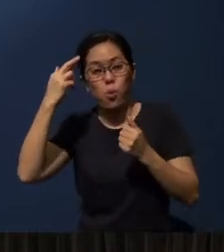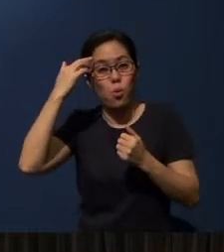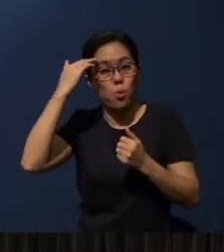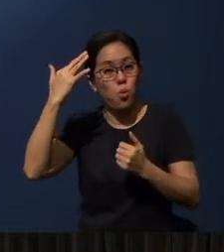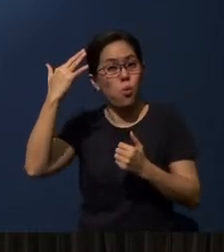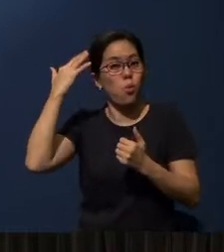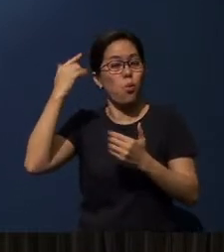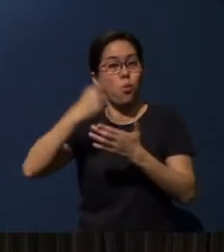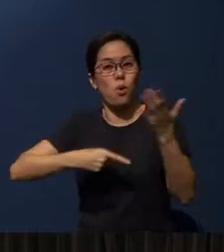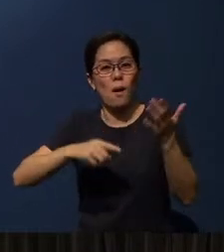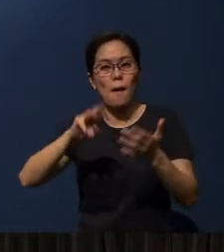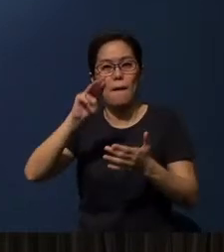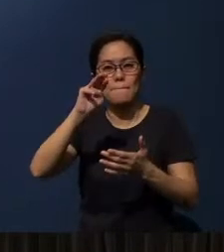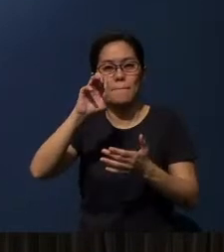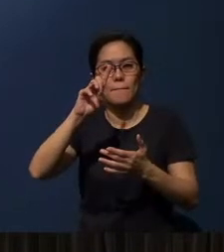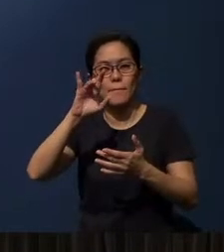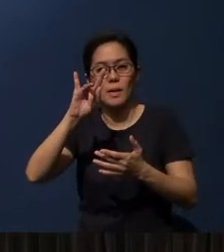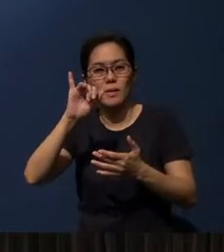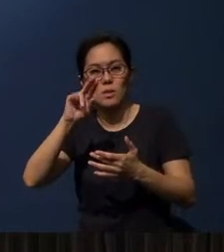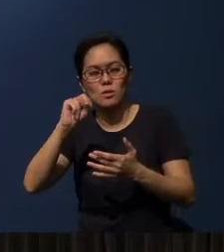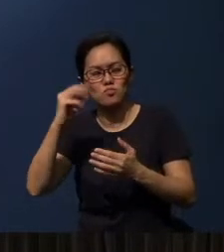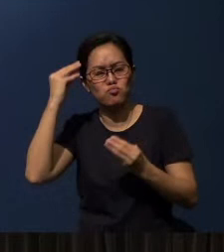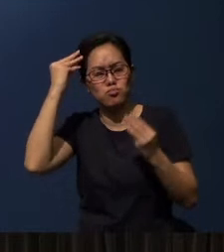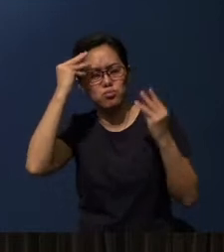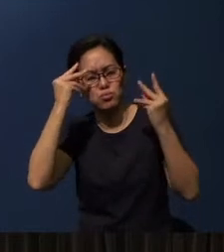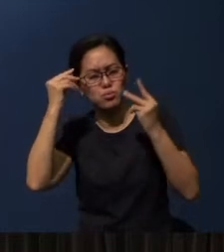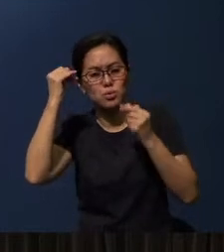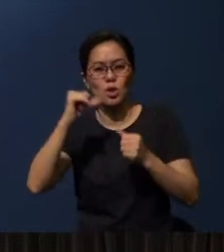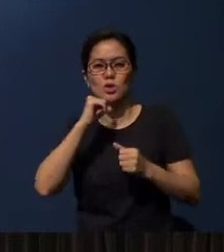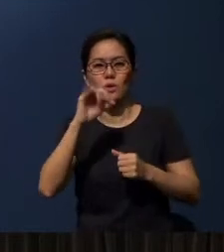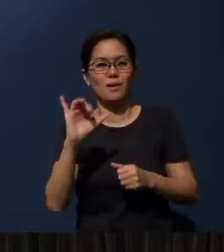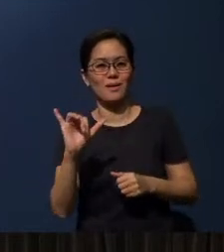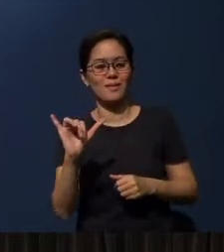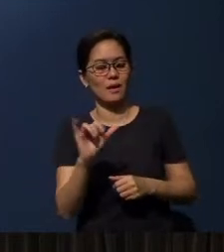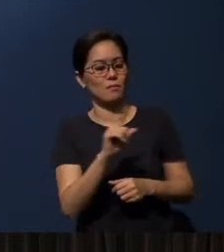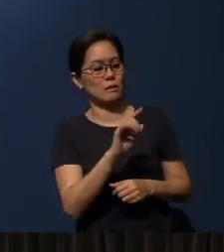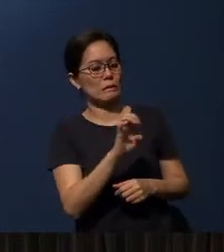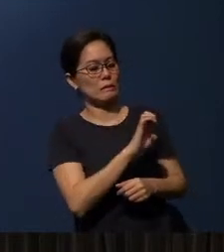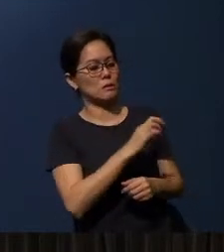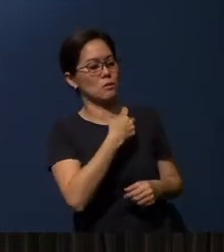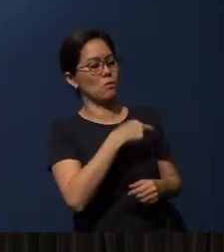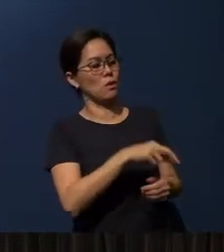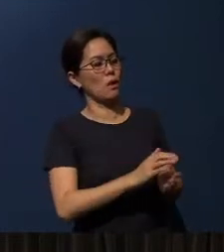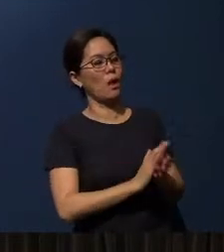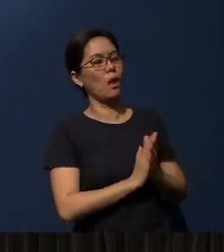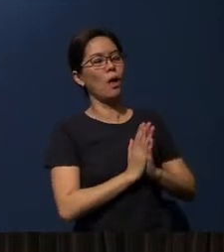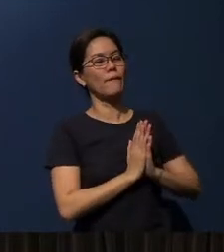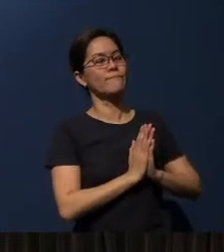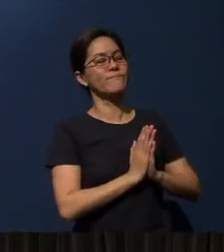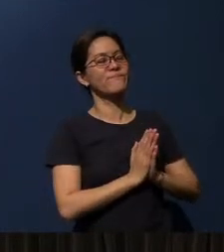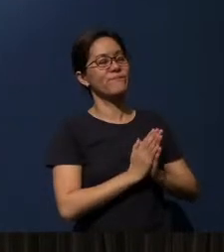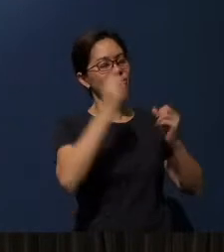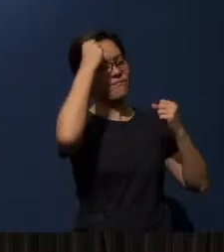What is meditation? It's not like what the Eastern religions tell us - meditation is about, you know, emptying your mind.